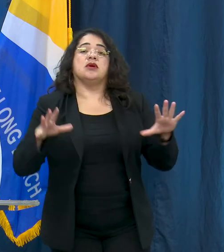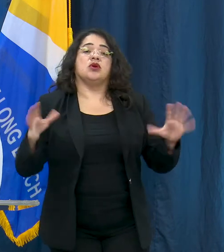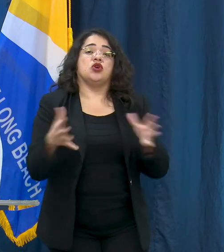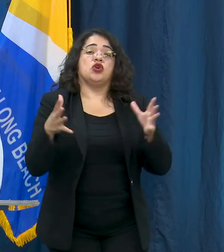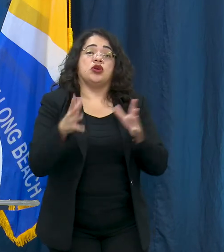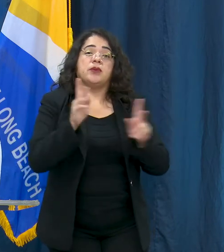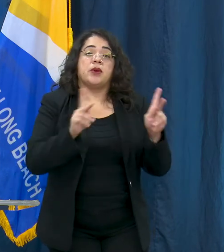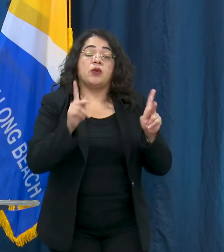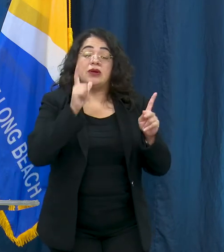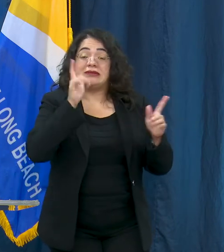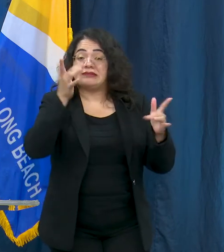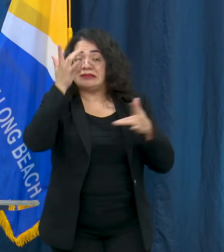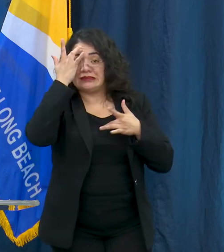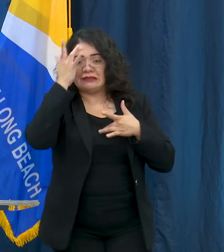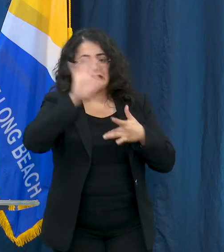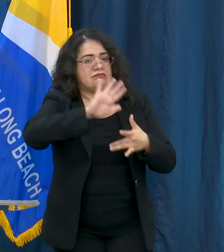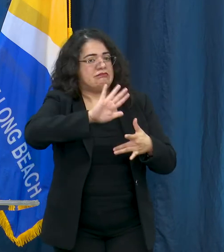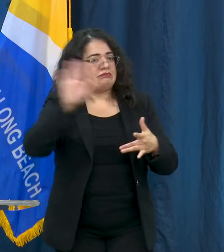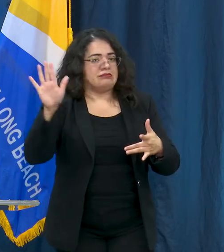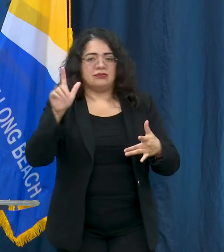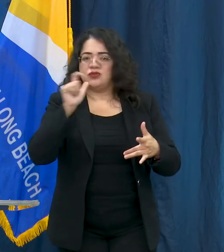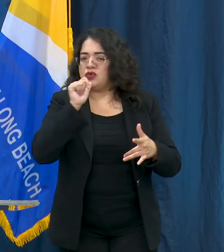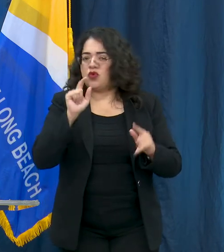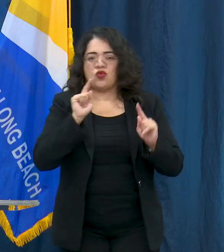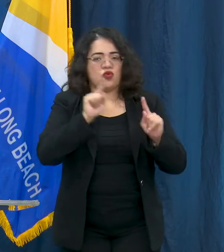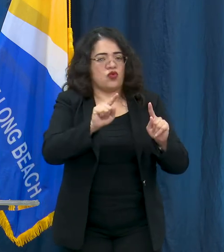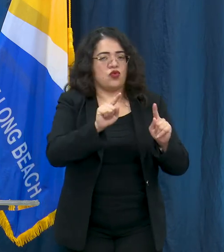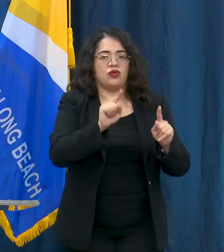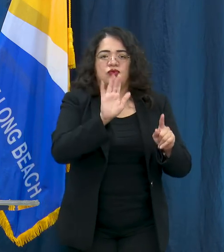are sick to stay home, encouraging physical